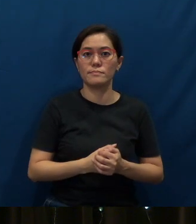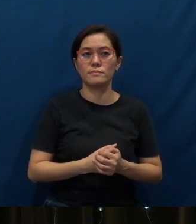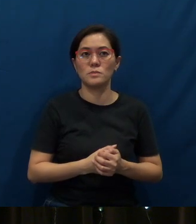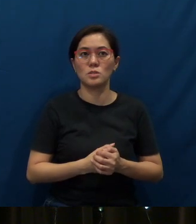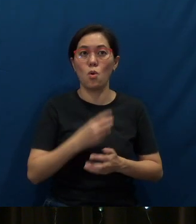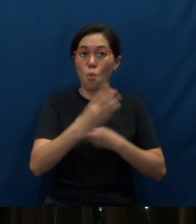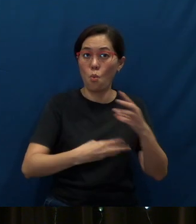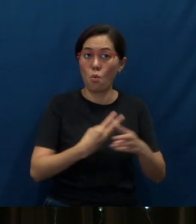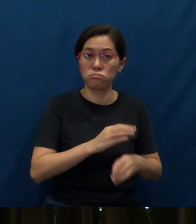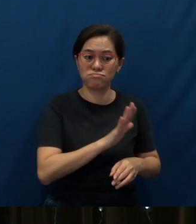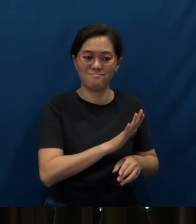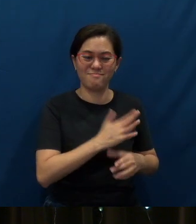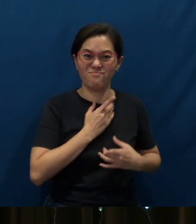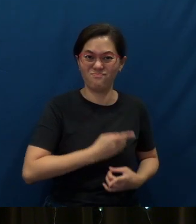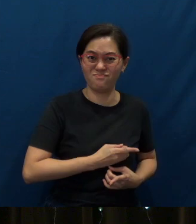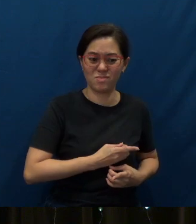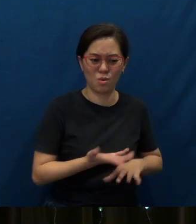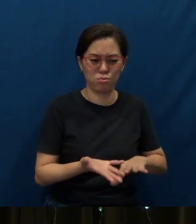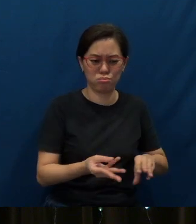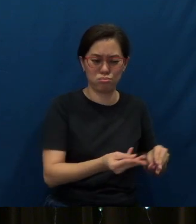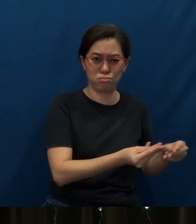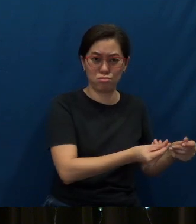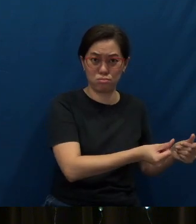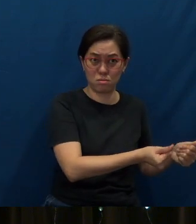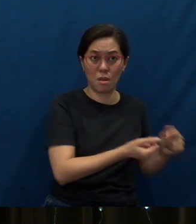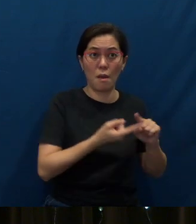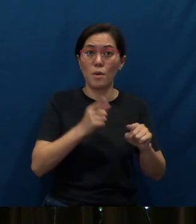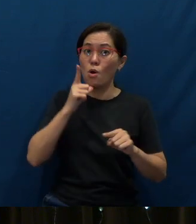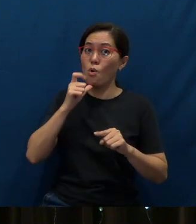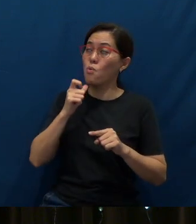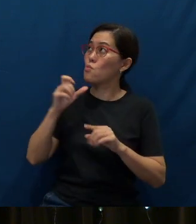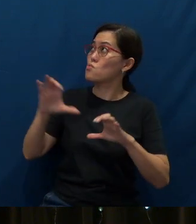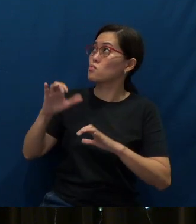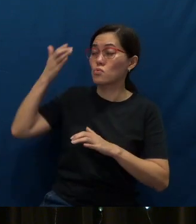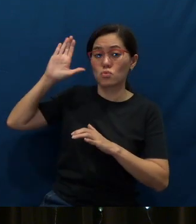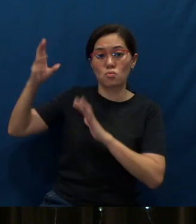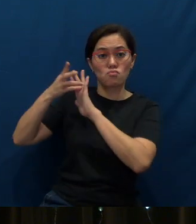The world and its desires pass away, but whoever does the will of God lives forever.